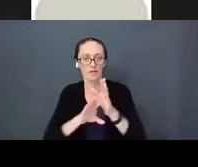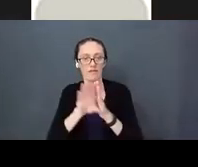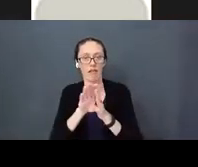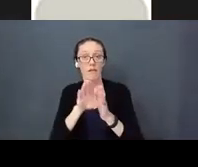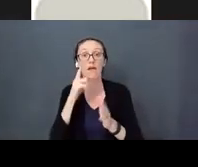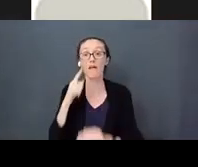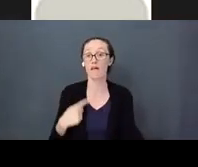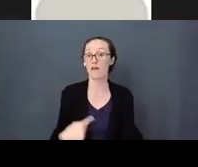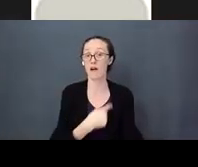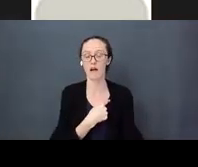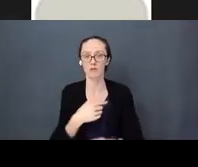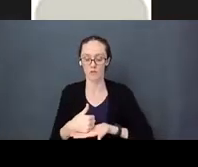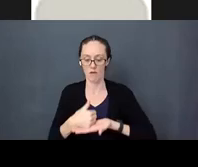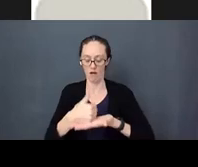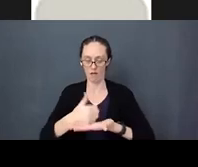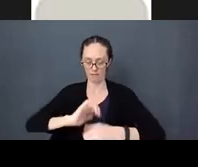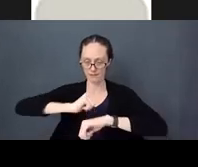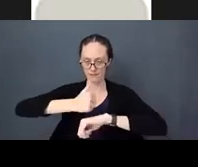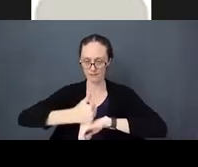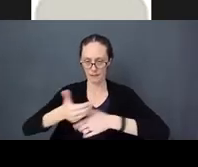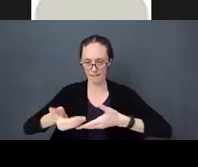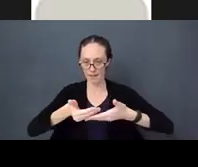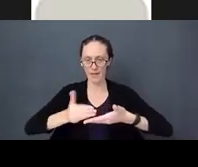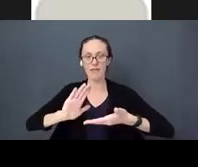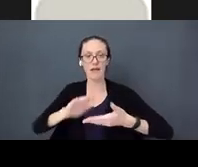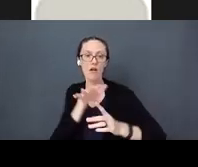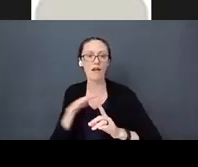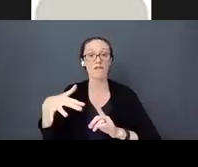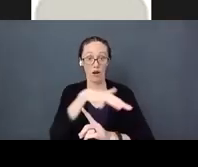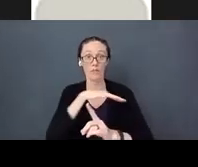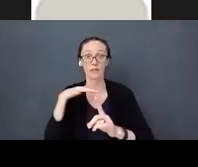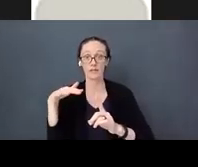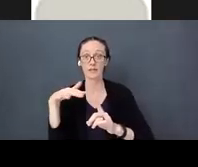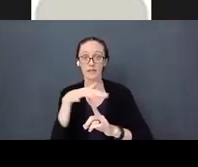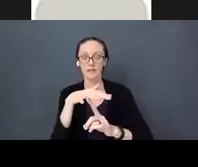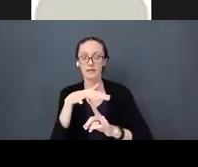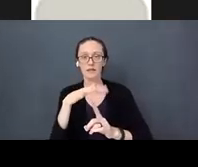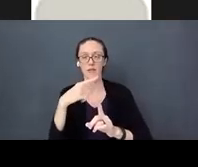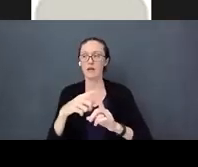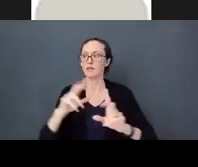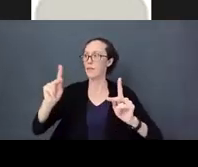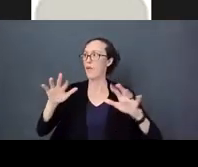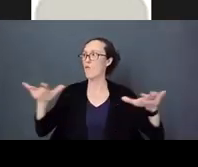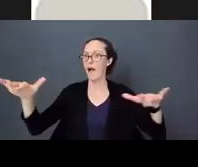to help establish a baby’s environment and the people around them so they don’t have